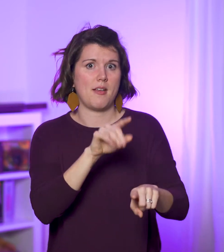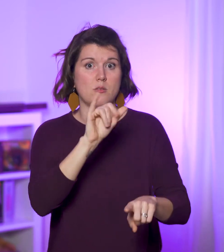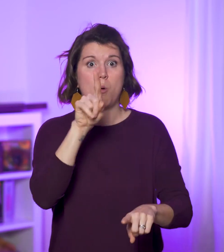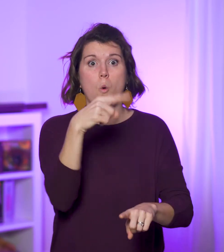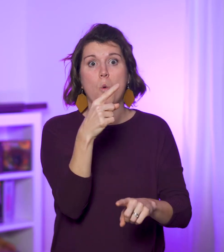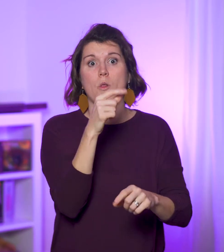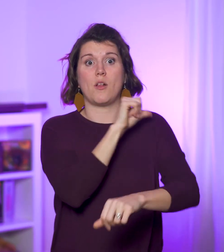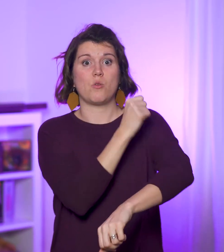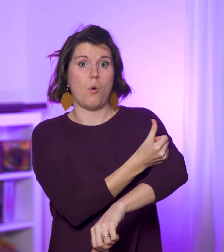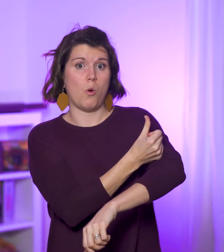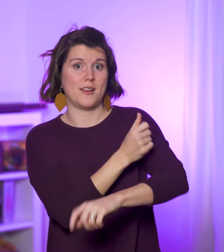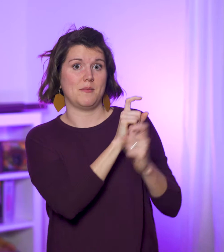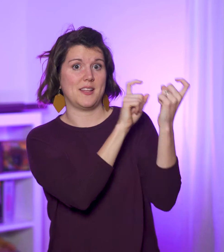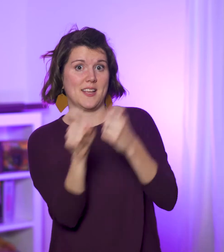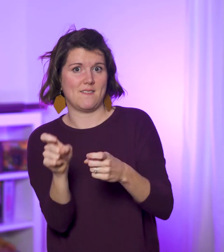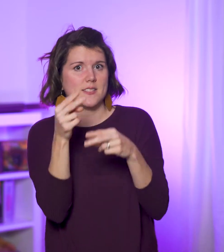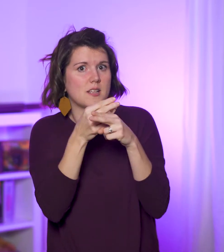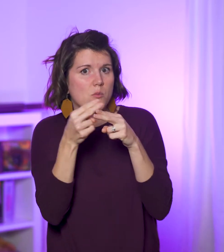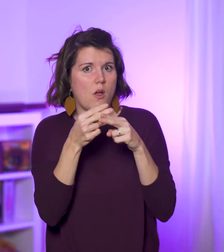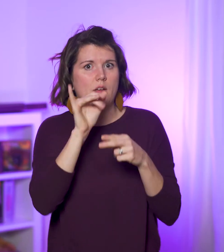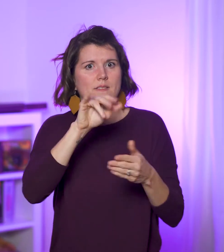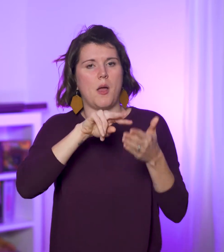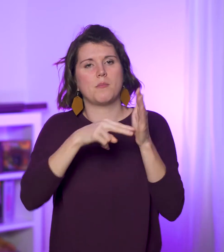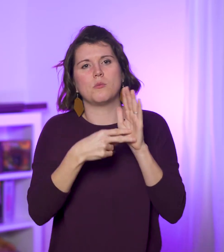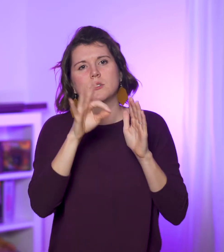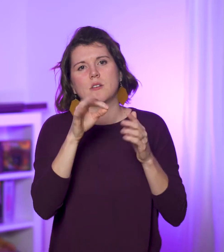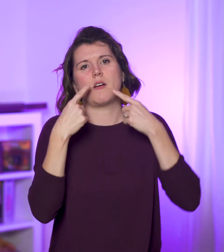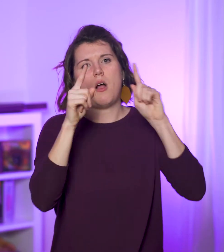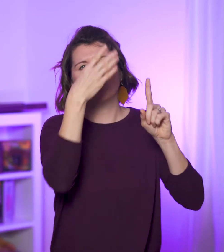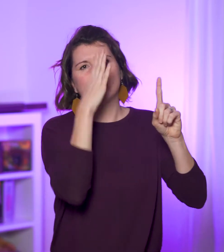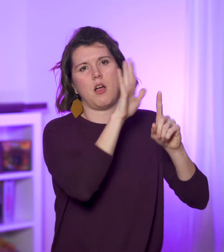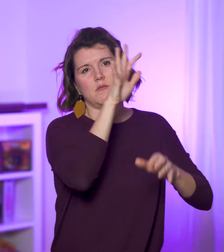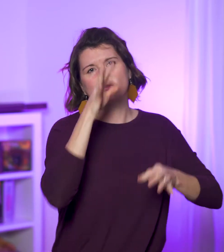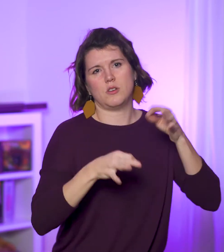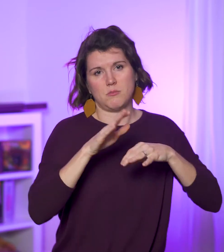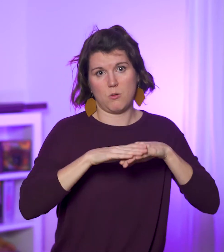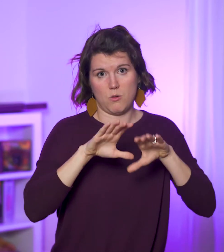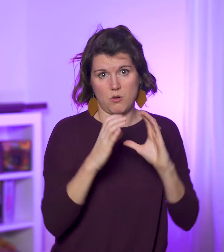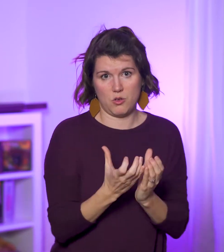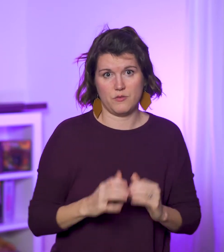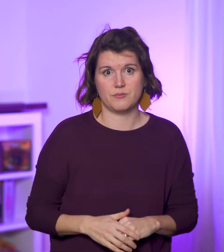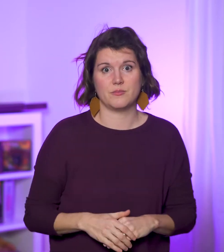and any authority they have is only given temporarily for the purpose of accomplishing God’s judgment on earth.